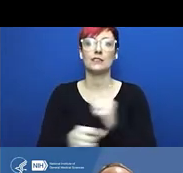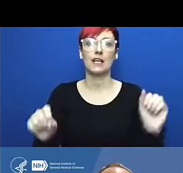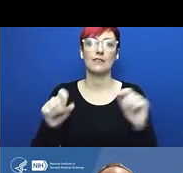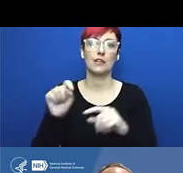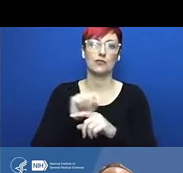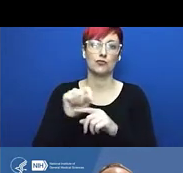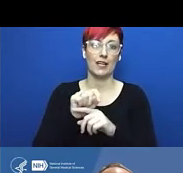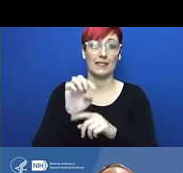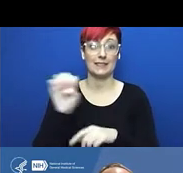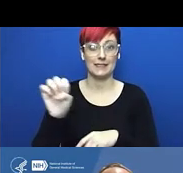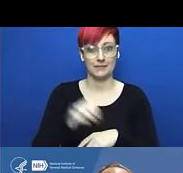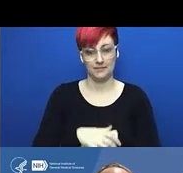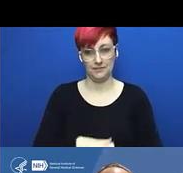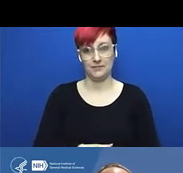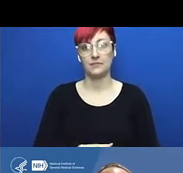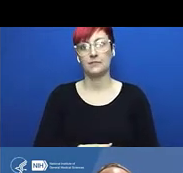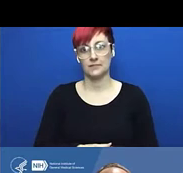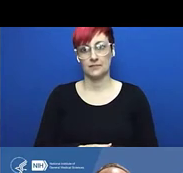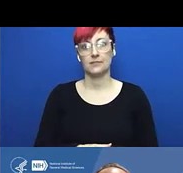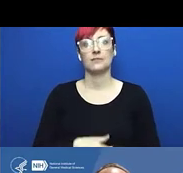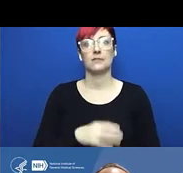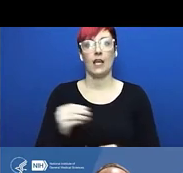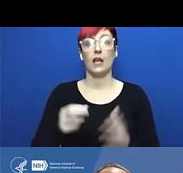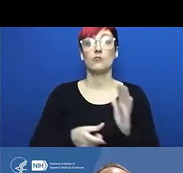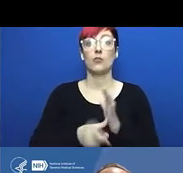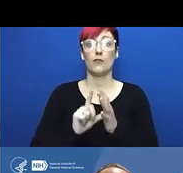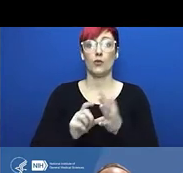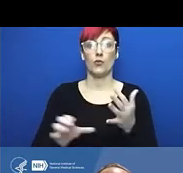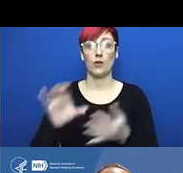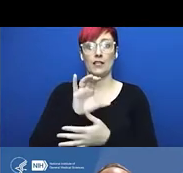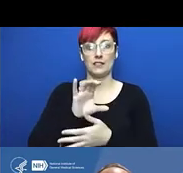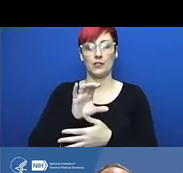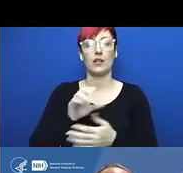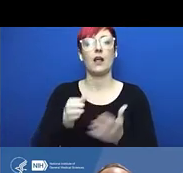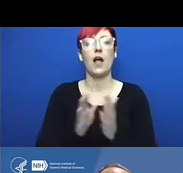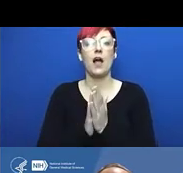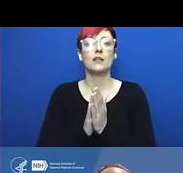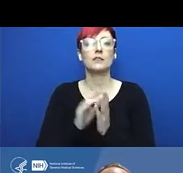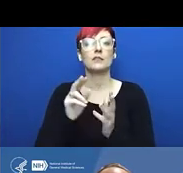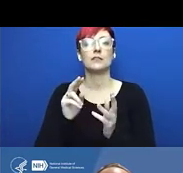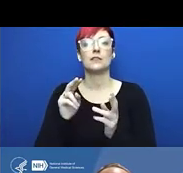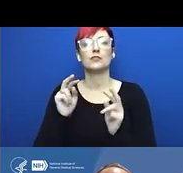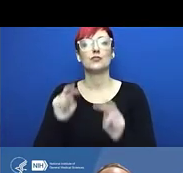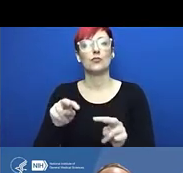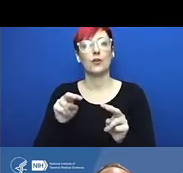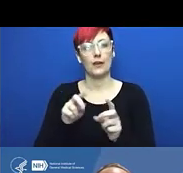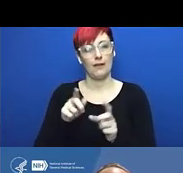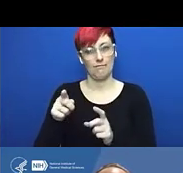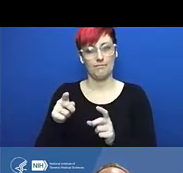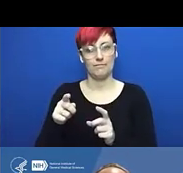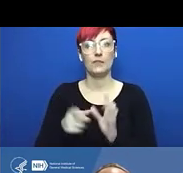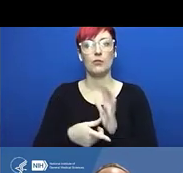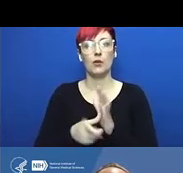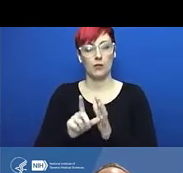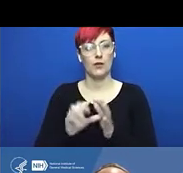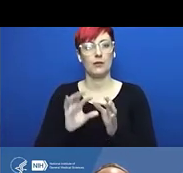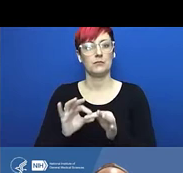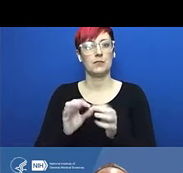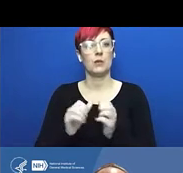In addition to that tragedy, then of course the university was fined significant amounts of money